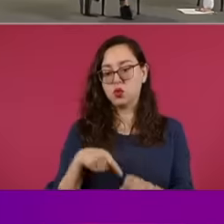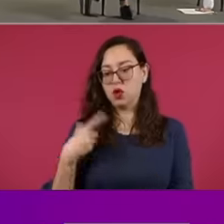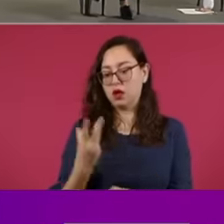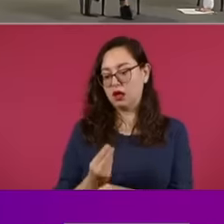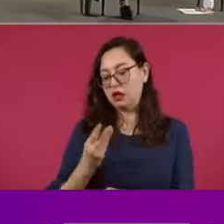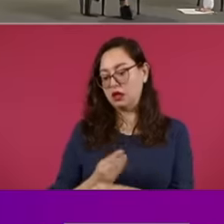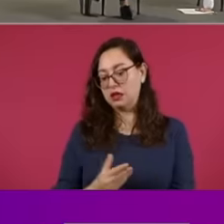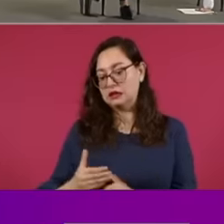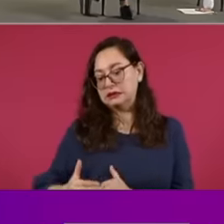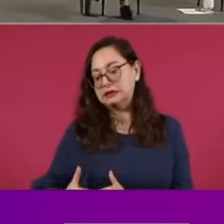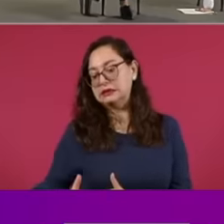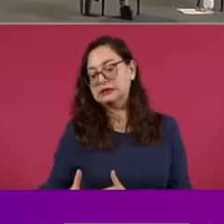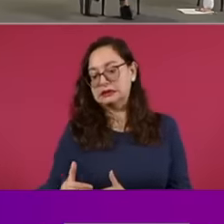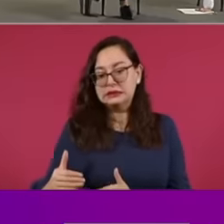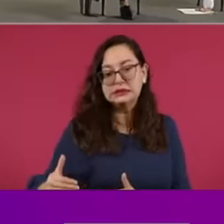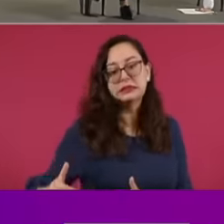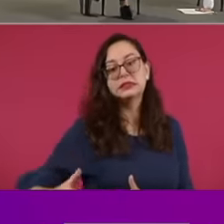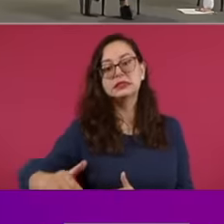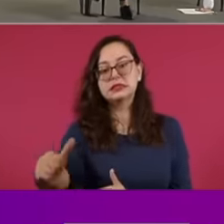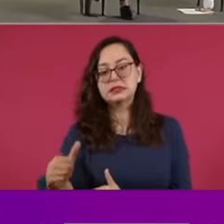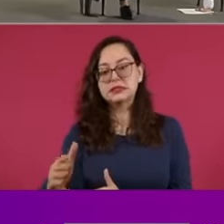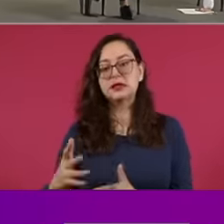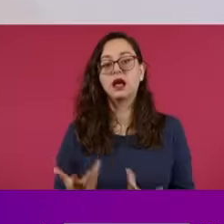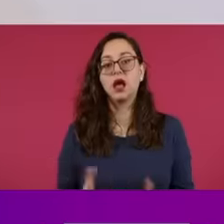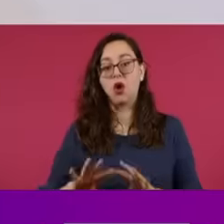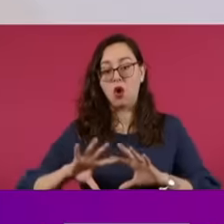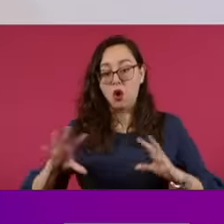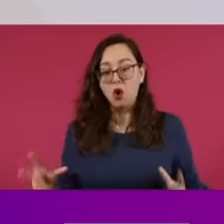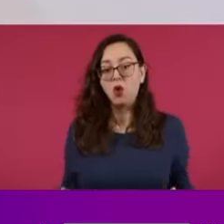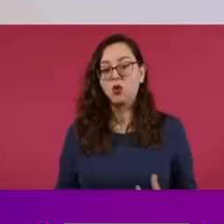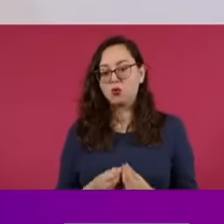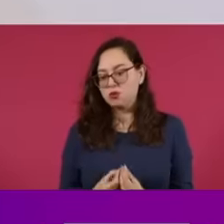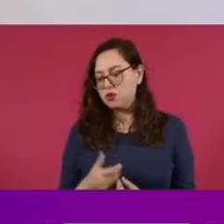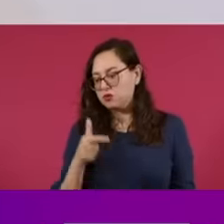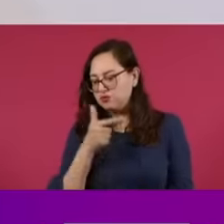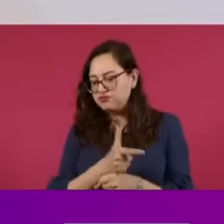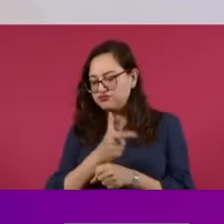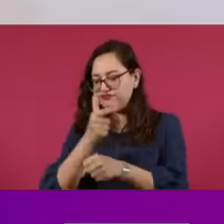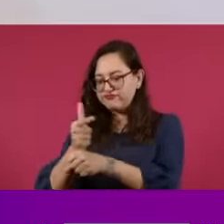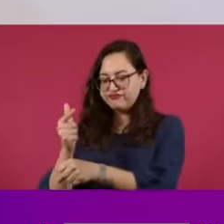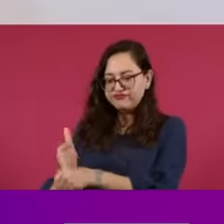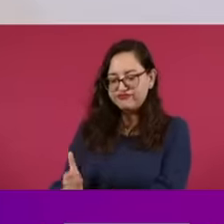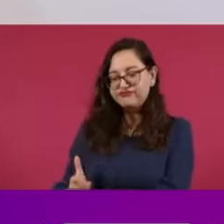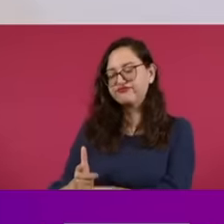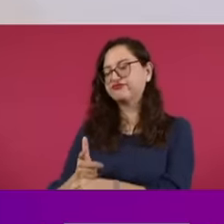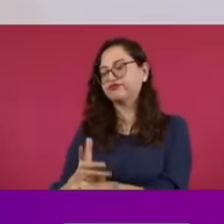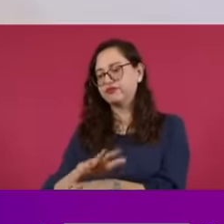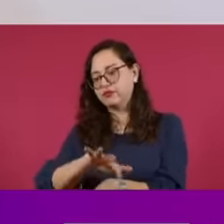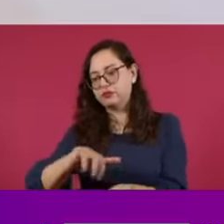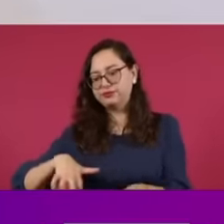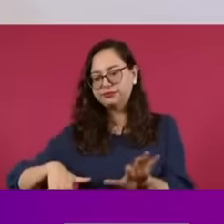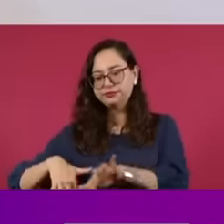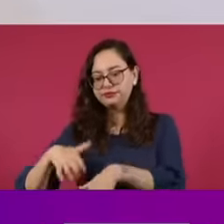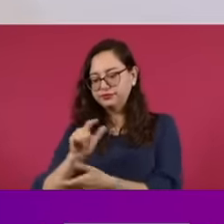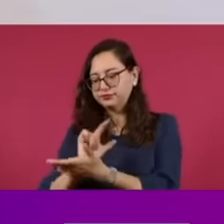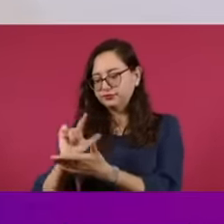long-term phytoremediation comprehensive management of plant waste and ferric ATM contamination monitoring